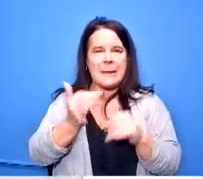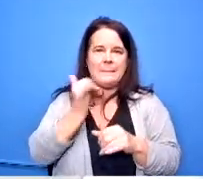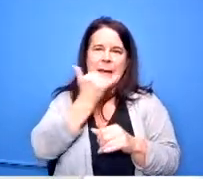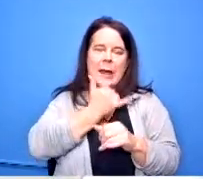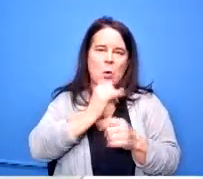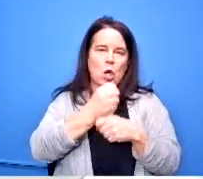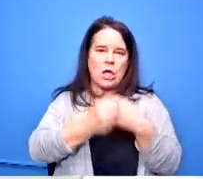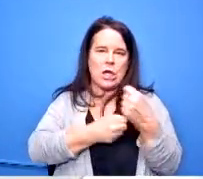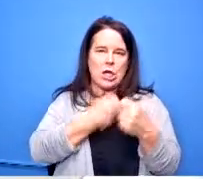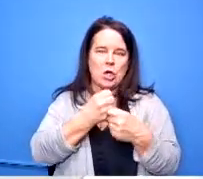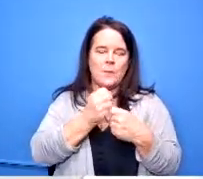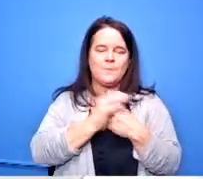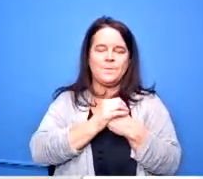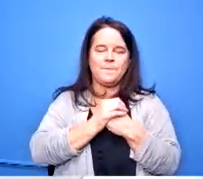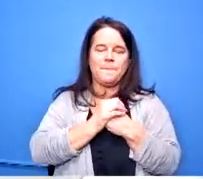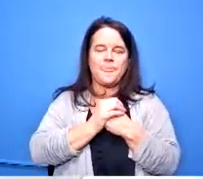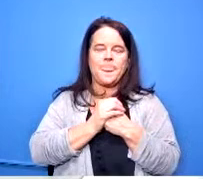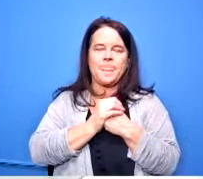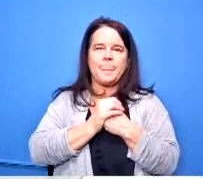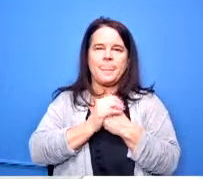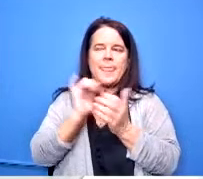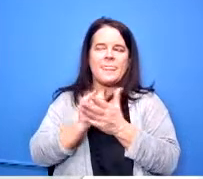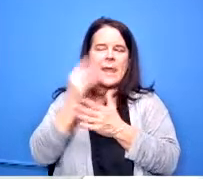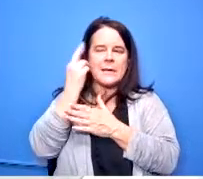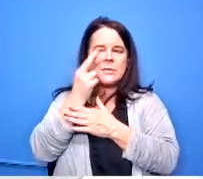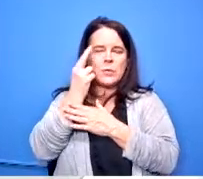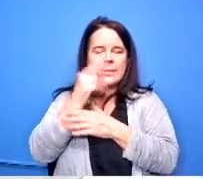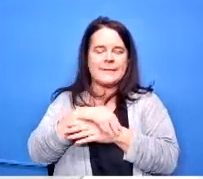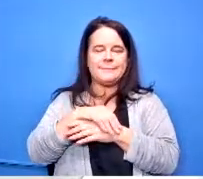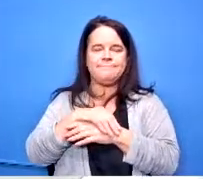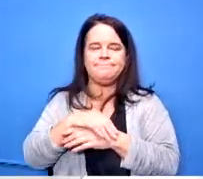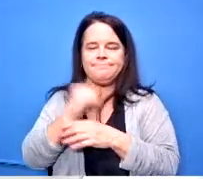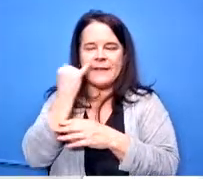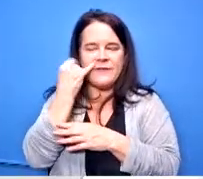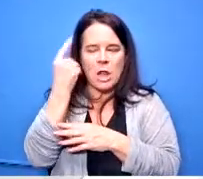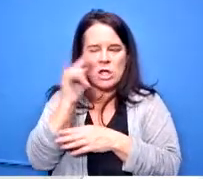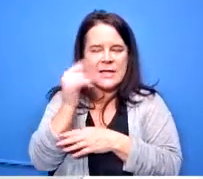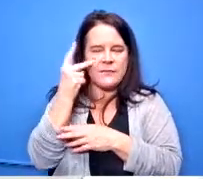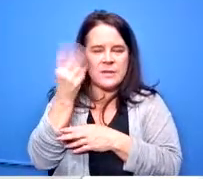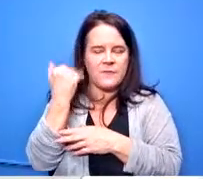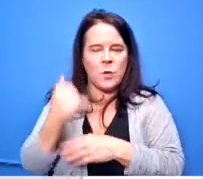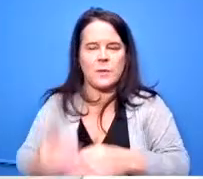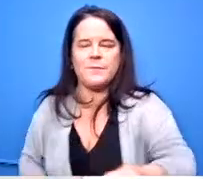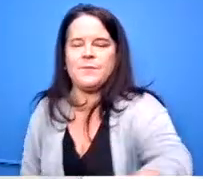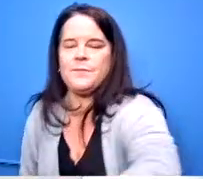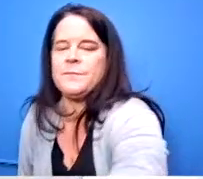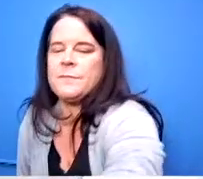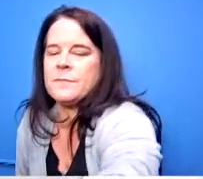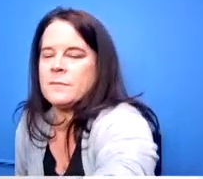familiar to you that's the reason for it the next one is a memorandum of understanding with midwest